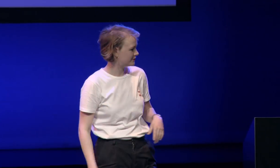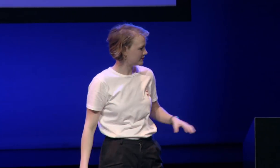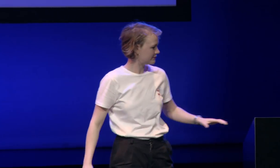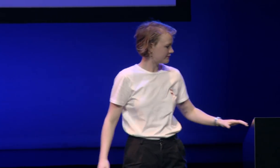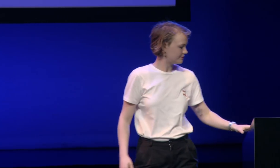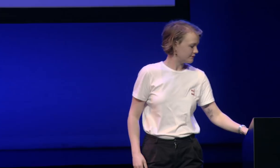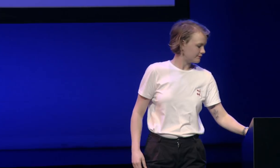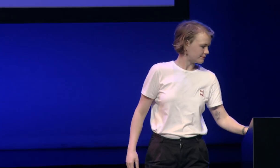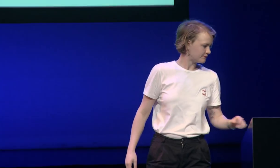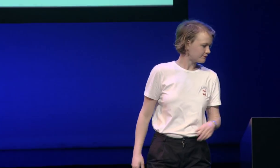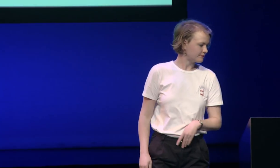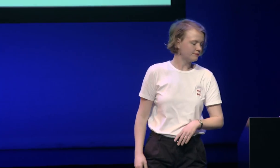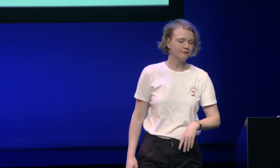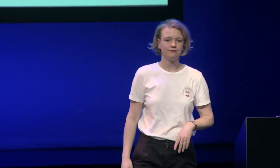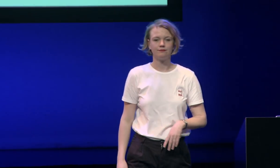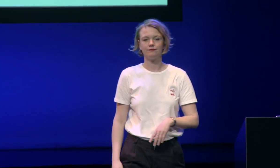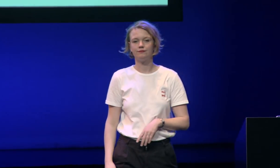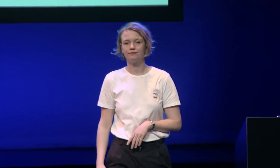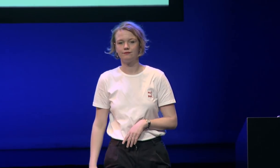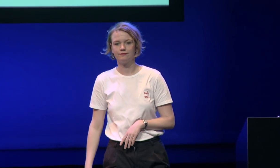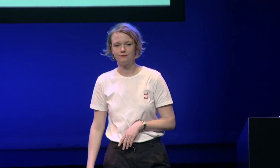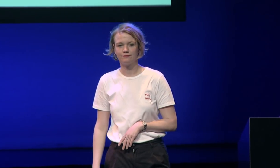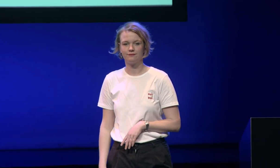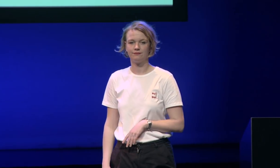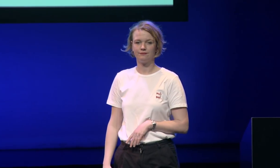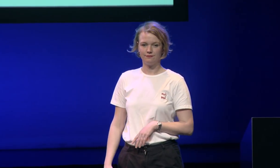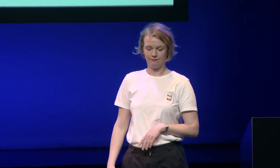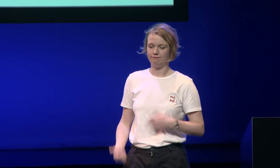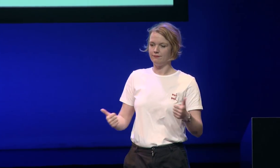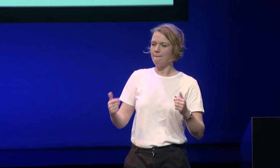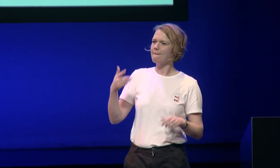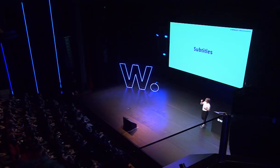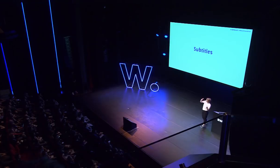second language as well and everybody else in the world is well you too